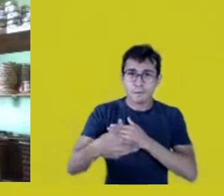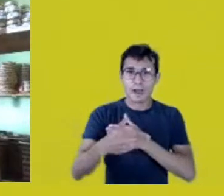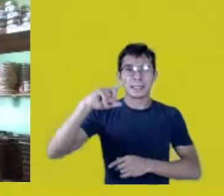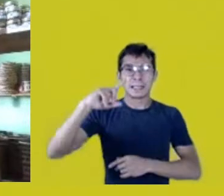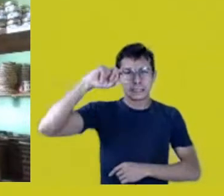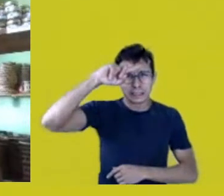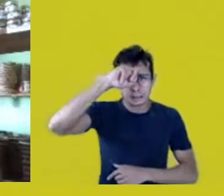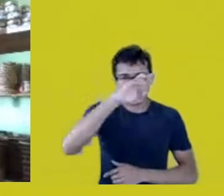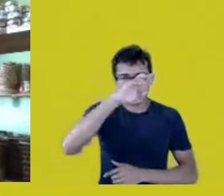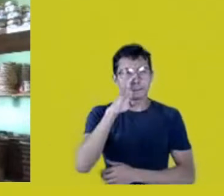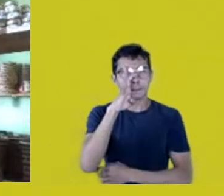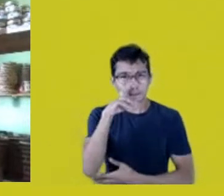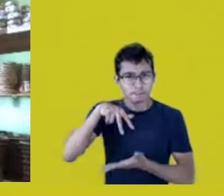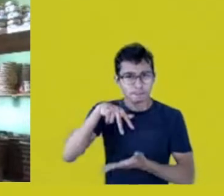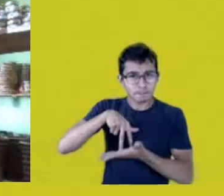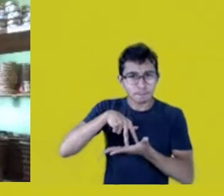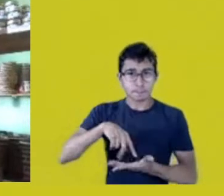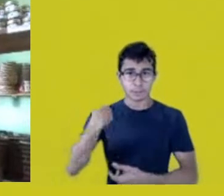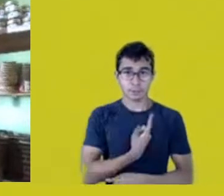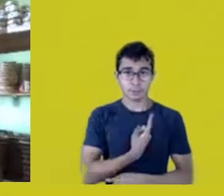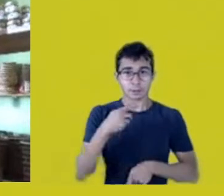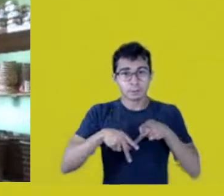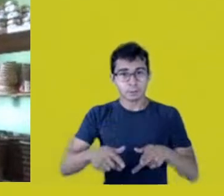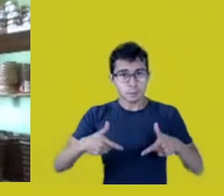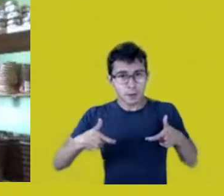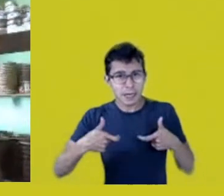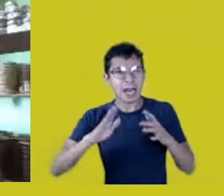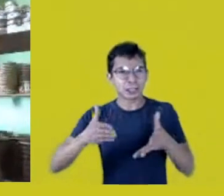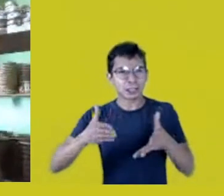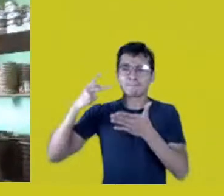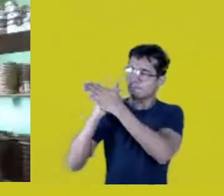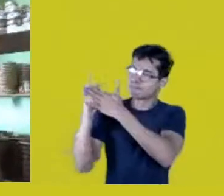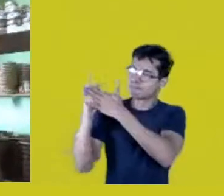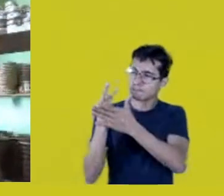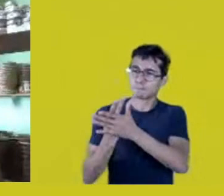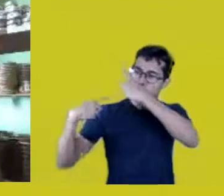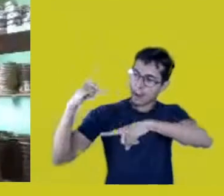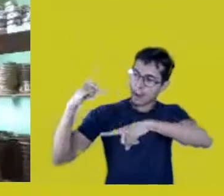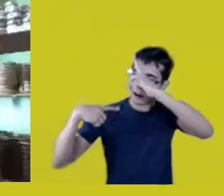We’re a warrior people who has gone through much harder situations.